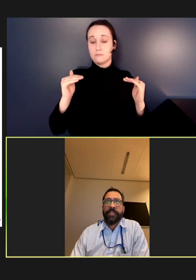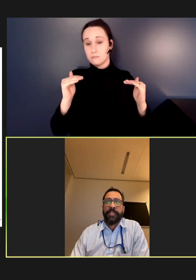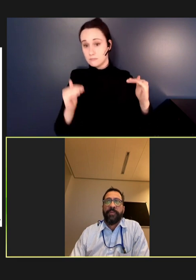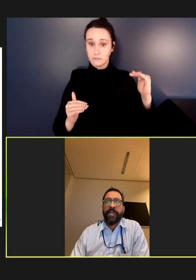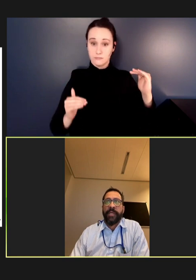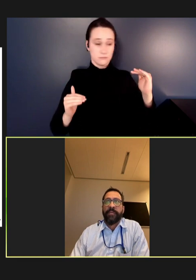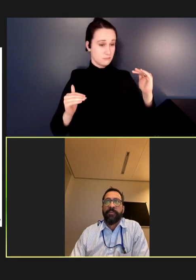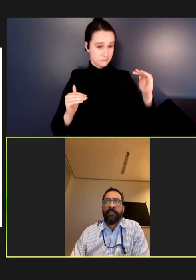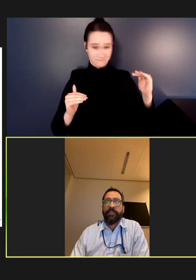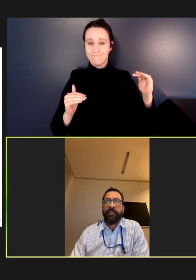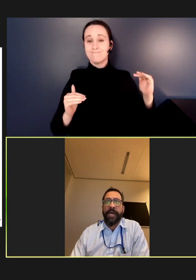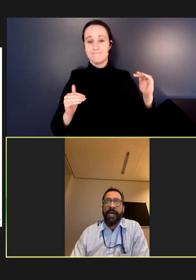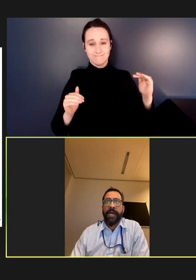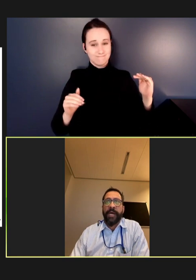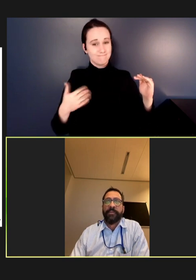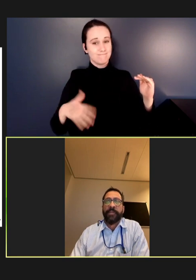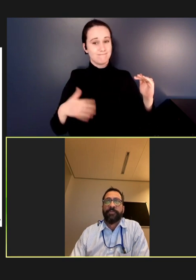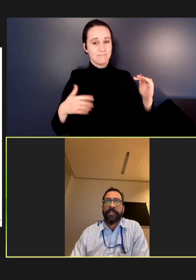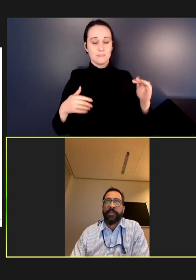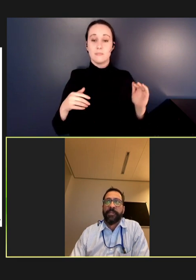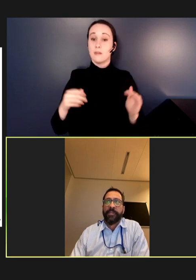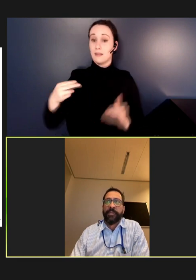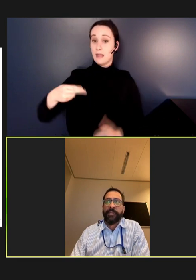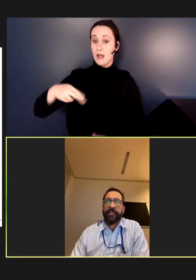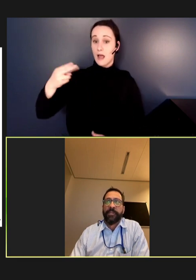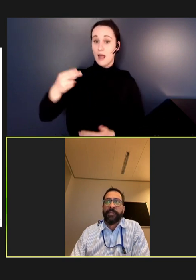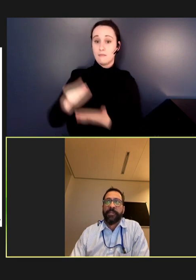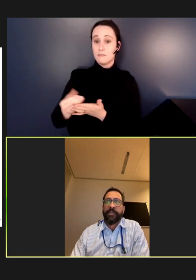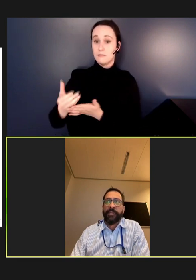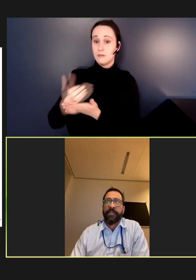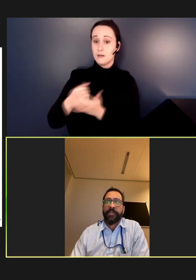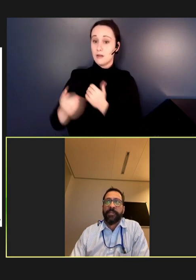can see when I compare the high-income countries on the left with the middle-income countries on